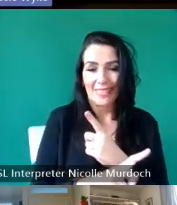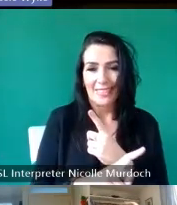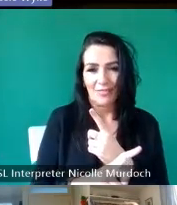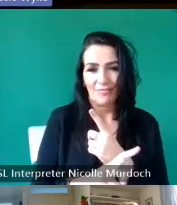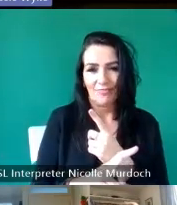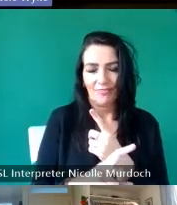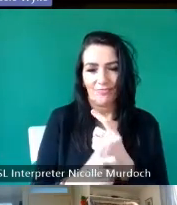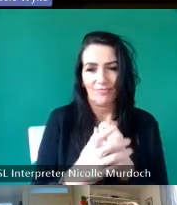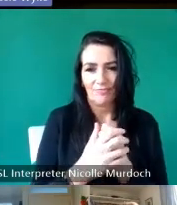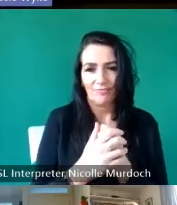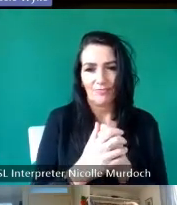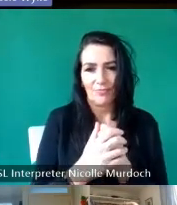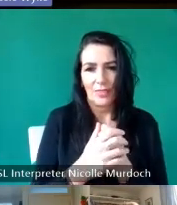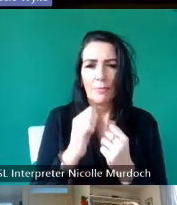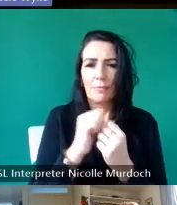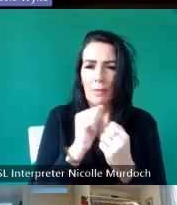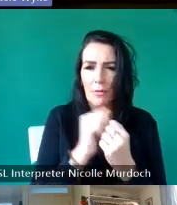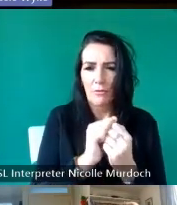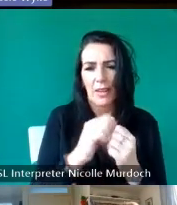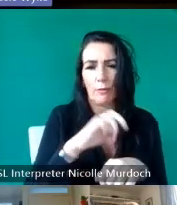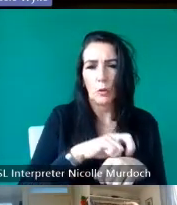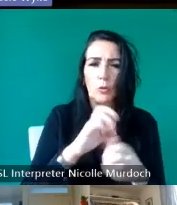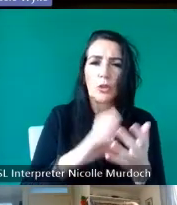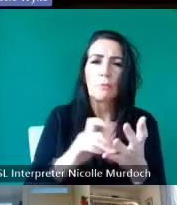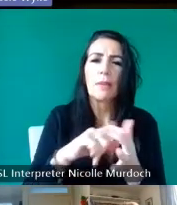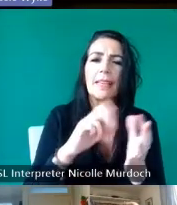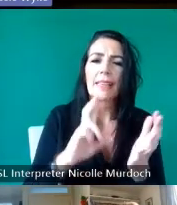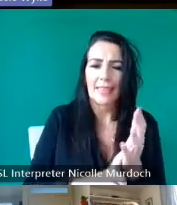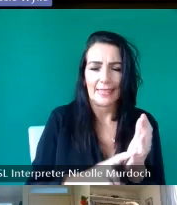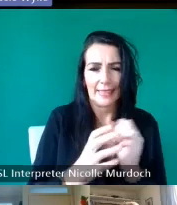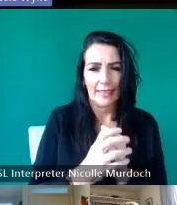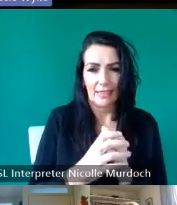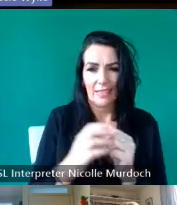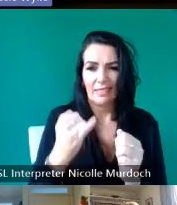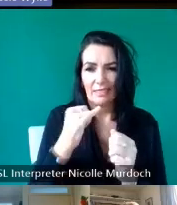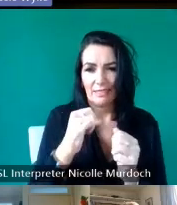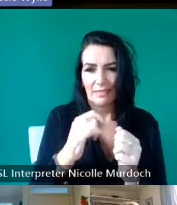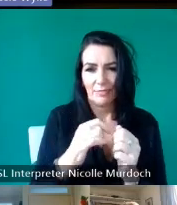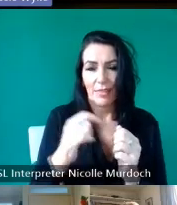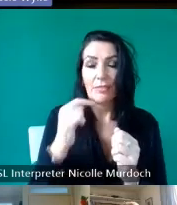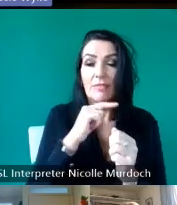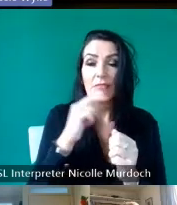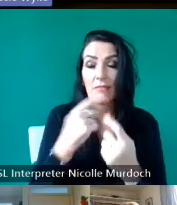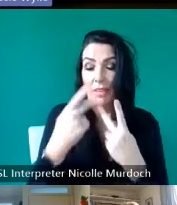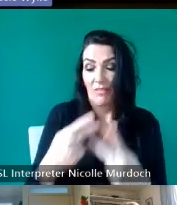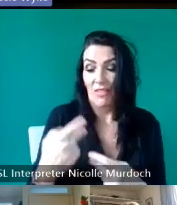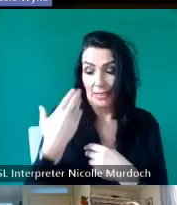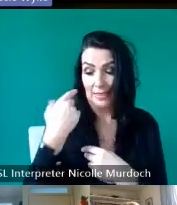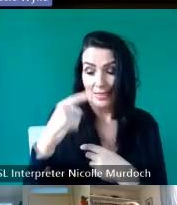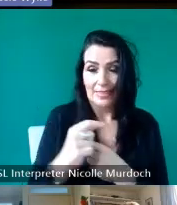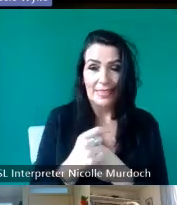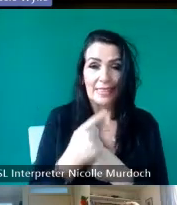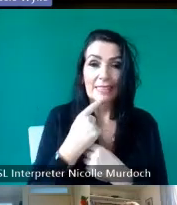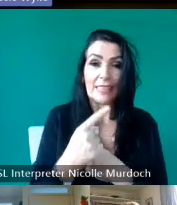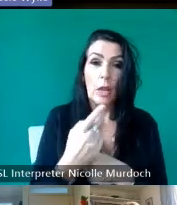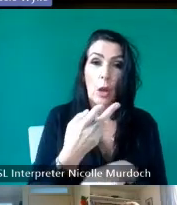12 year old and I just heard from his son that visited not long ago that when Dr mlan started